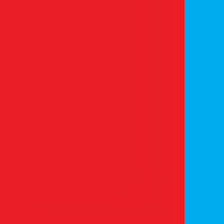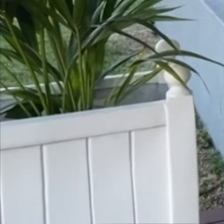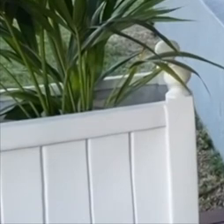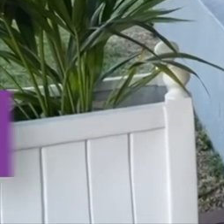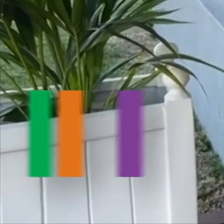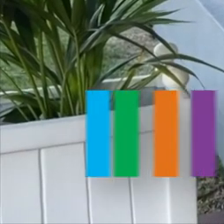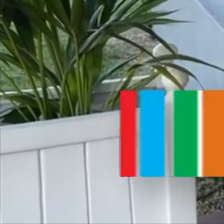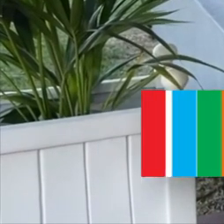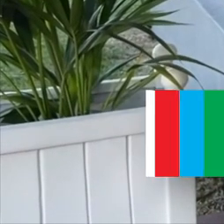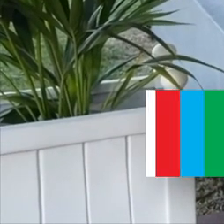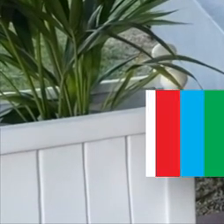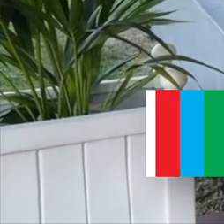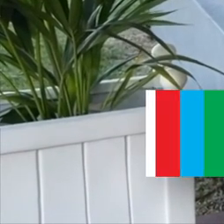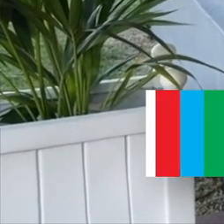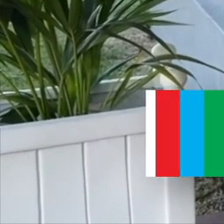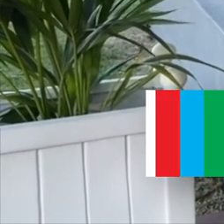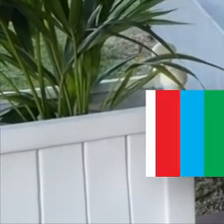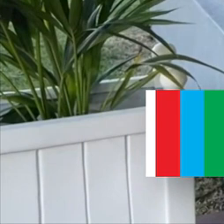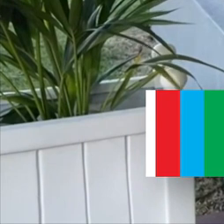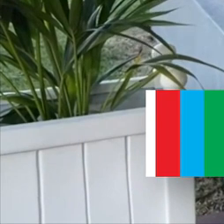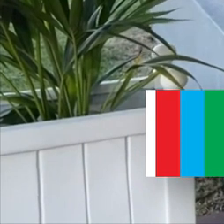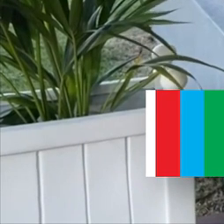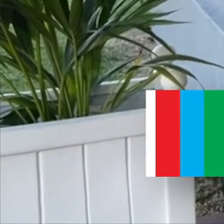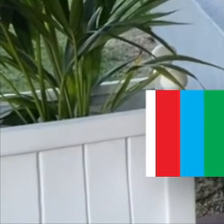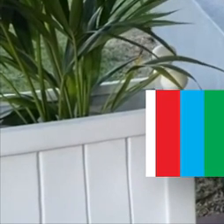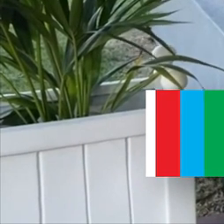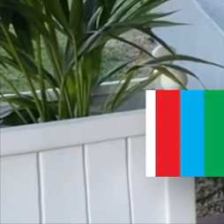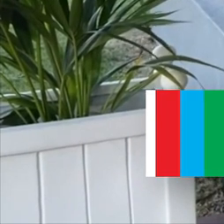Hey, guys. Isaac here. It’s been great, getting to know students across Queensland,